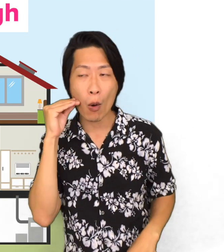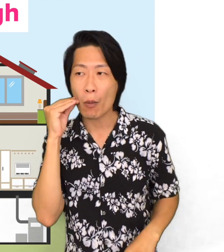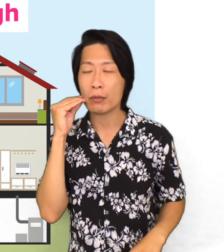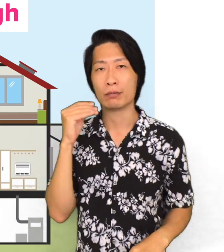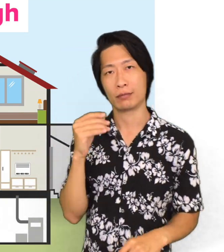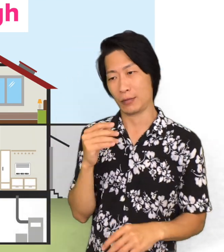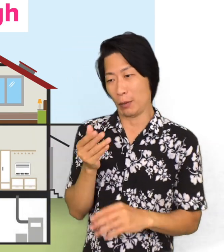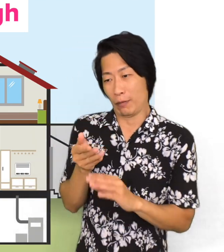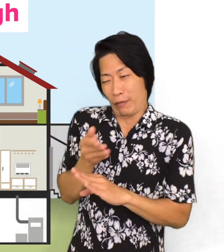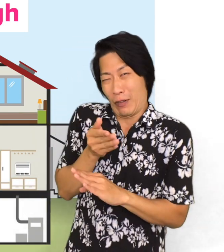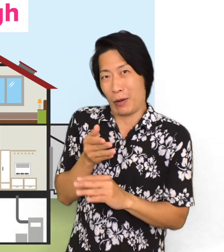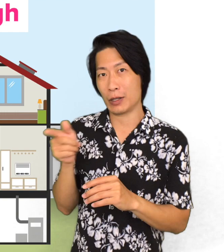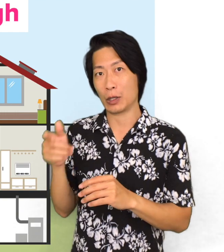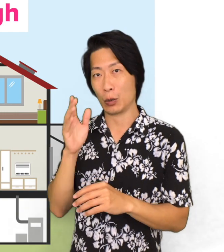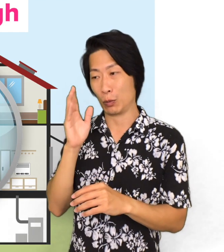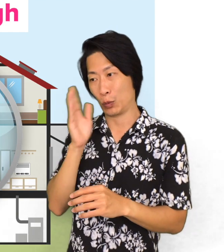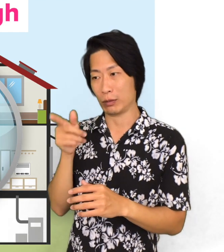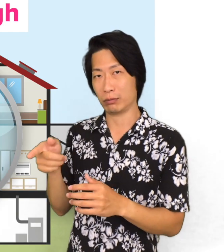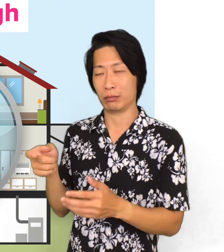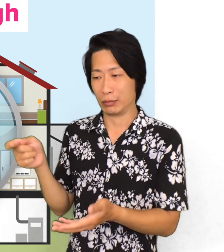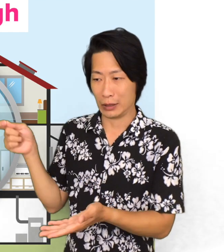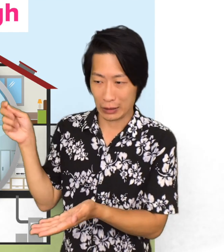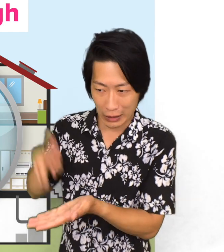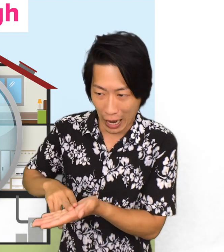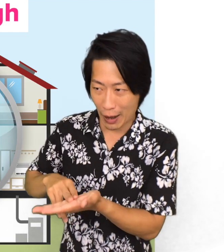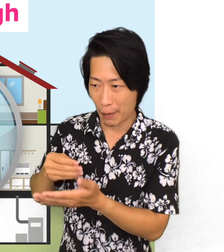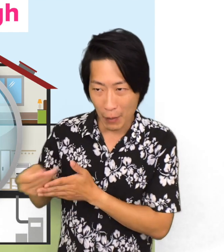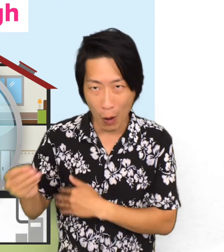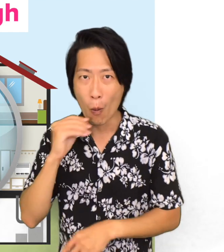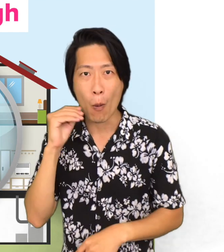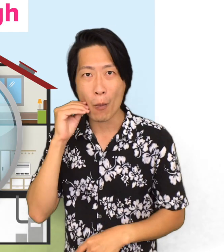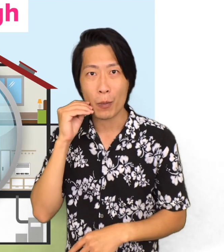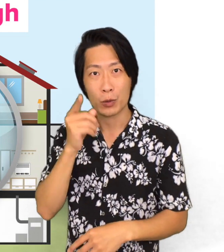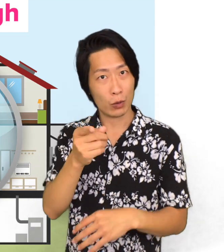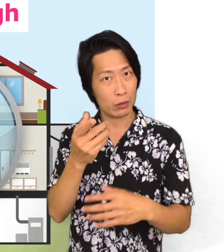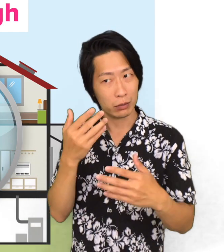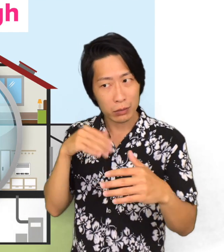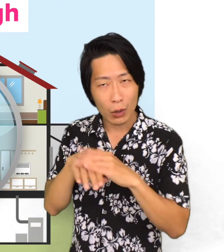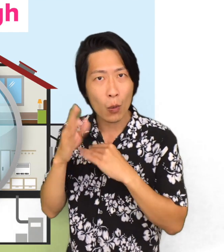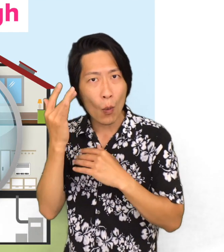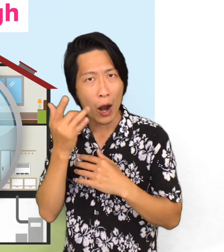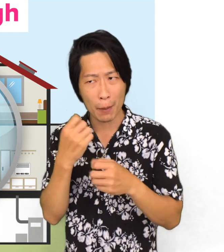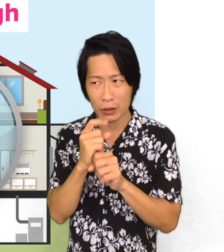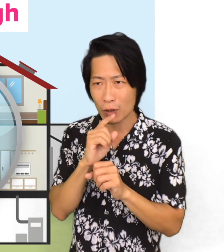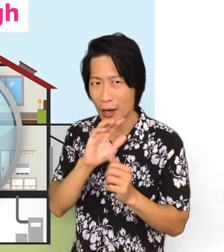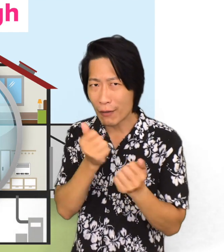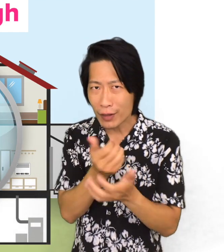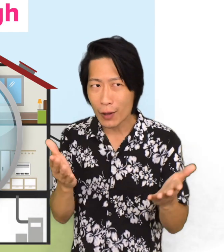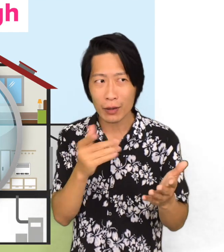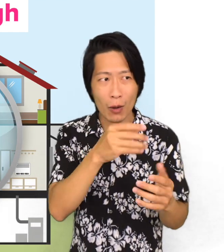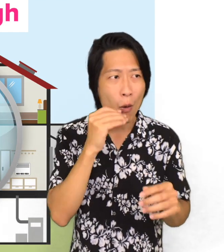and sign the contracts. You want to make sure that everything is ok with the home because from the day that you've